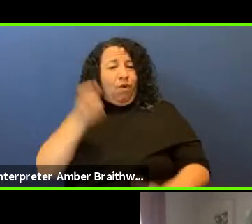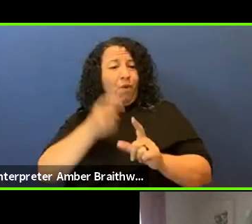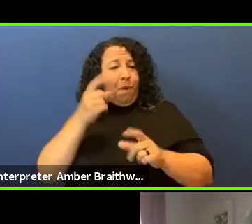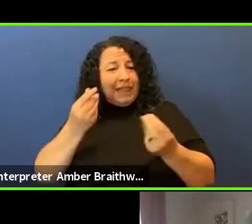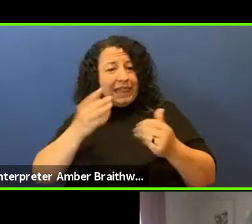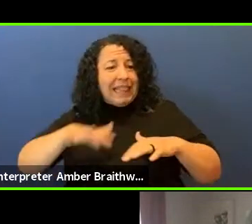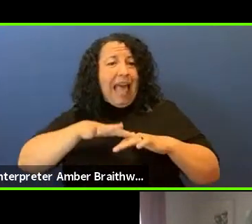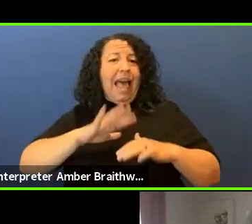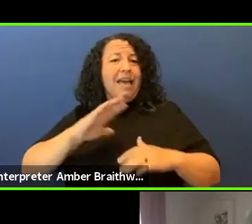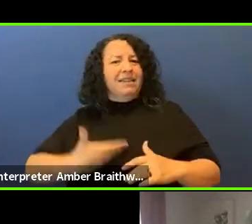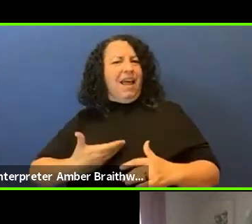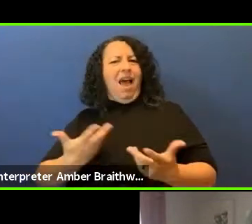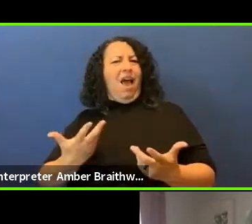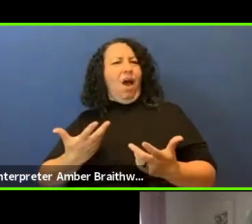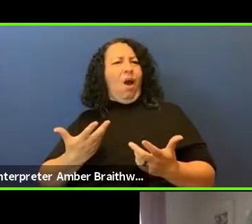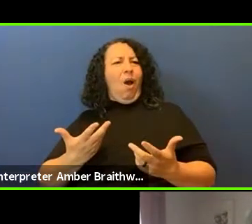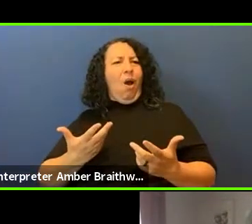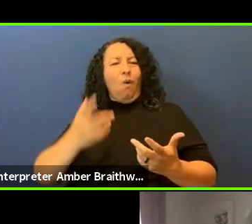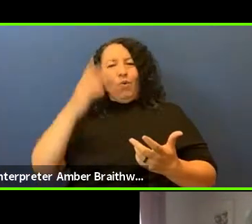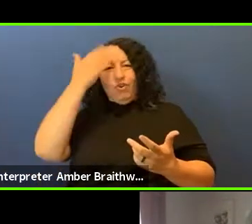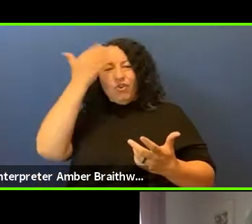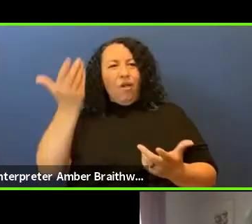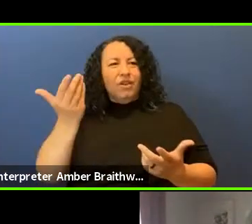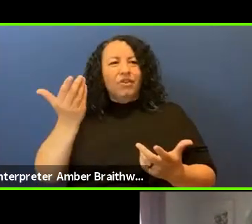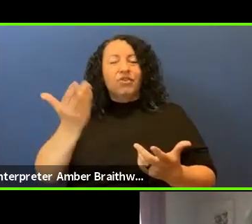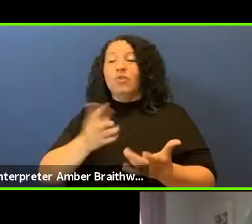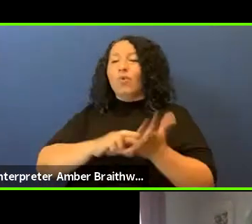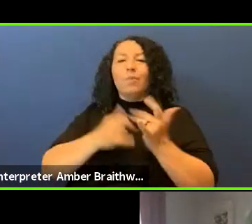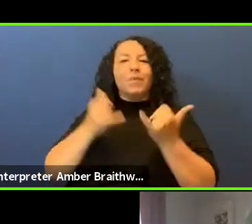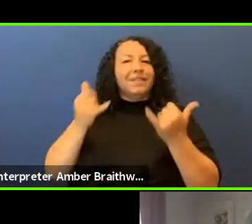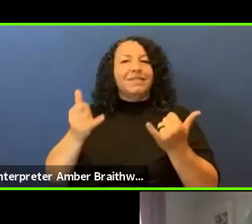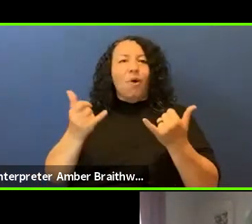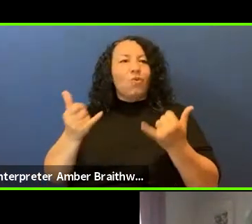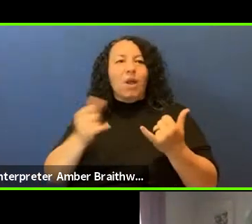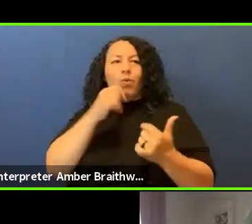and therefore we are impoverished today and that makes it difficult to